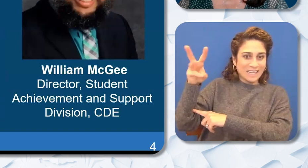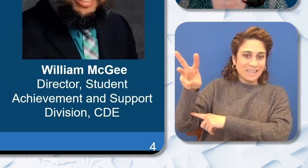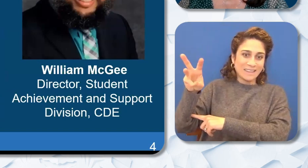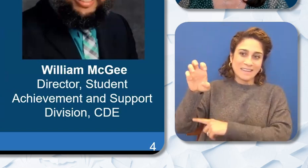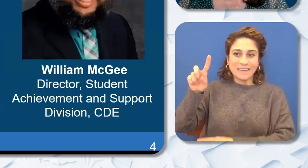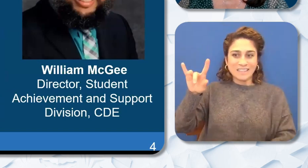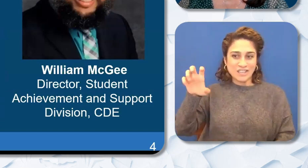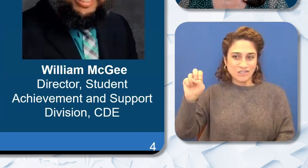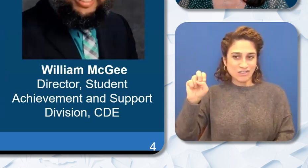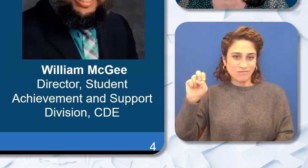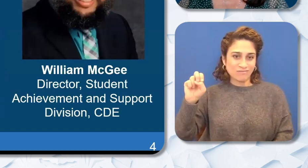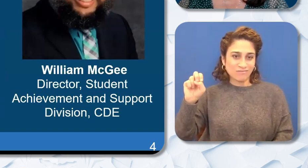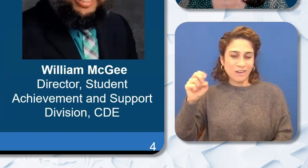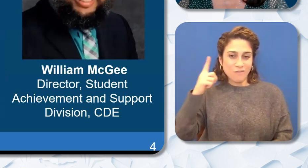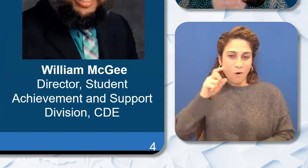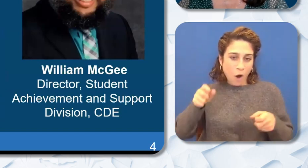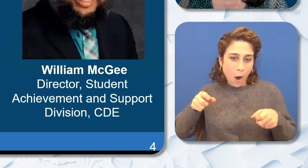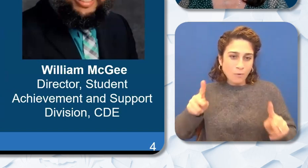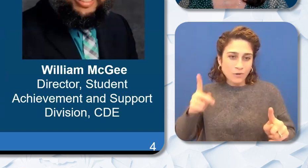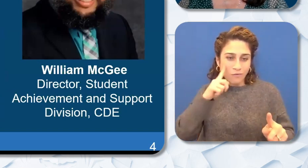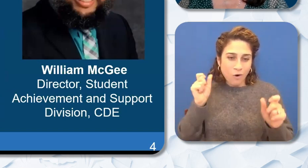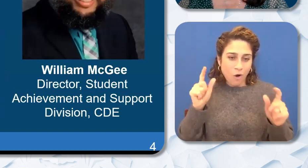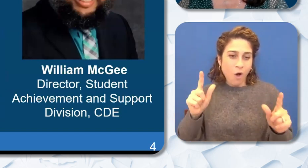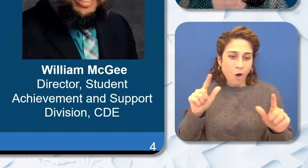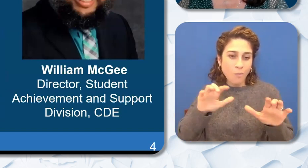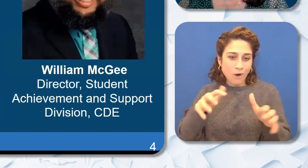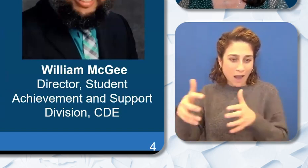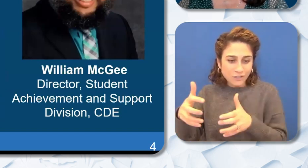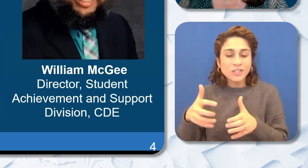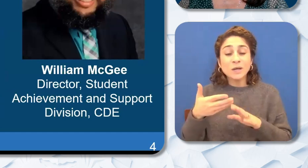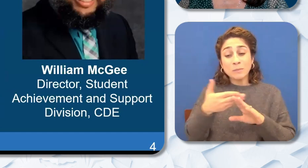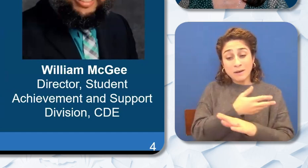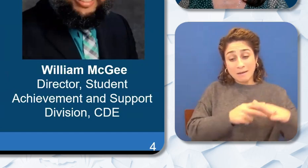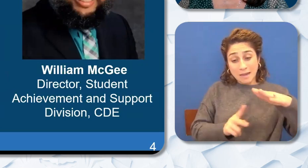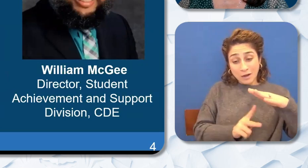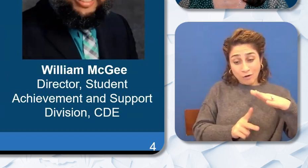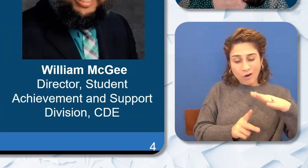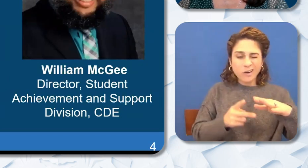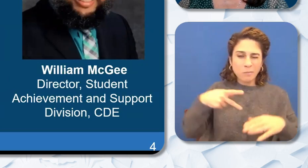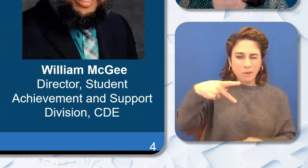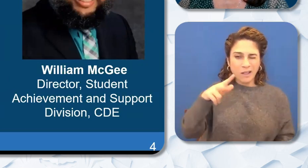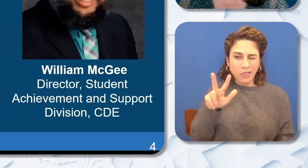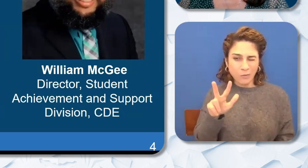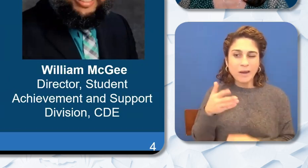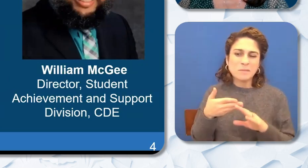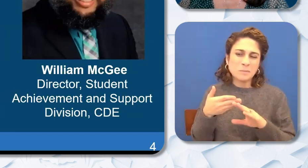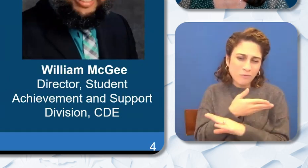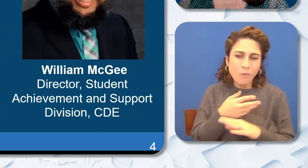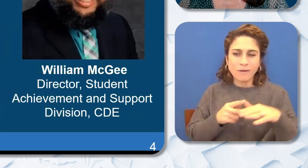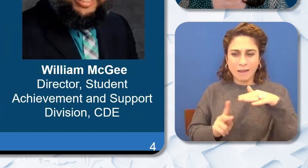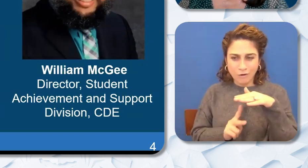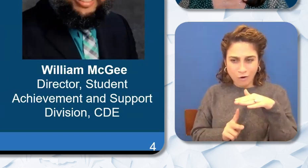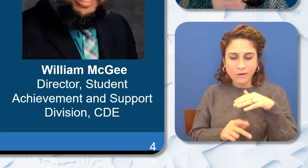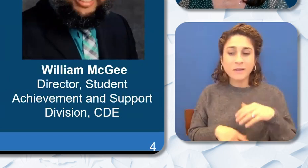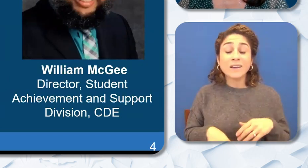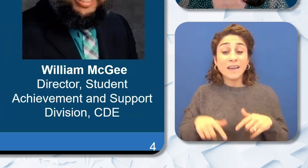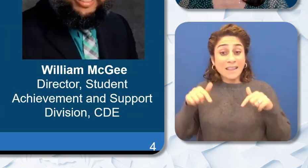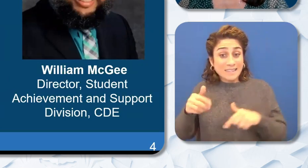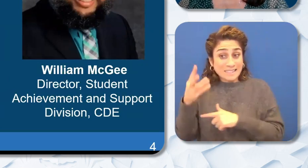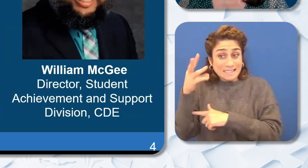All Branch Pre-Kindergarten through Third grade or P-3 Webinar series. Our sixteenth. I don't think